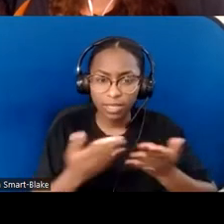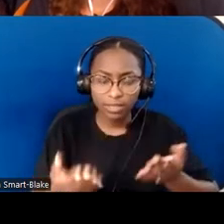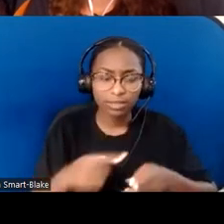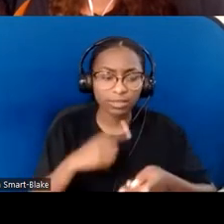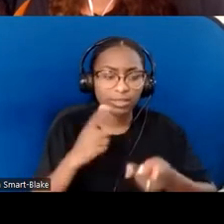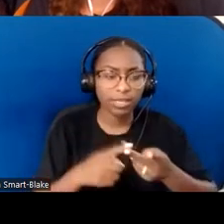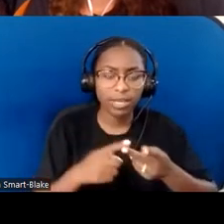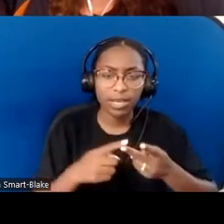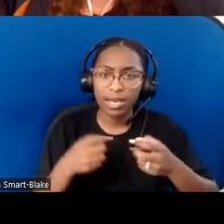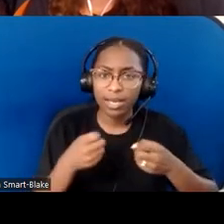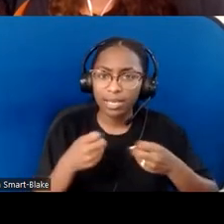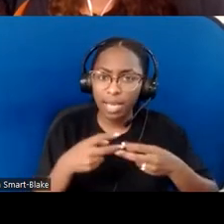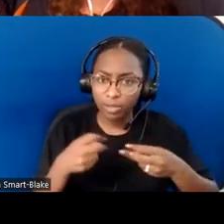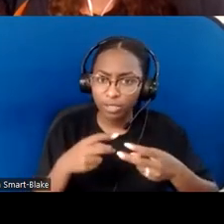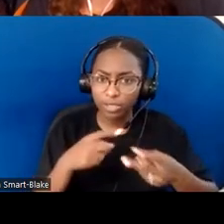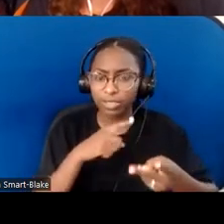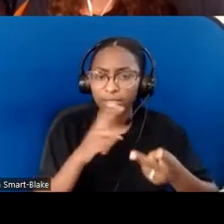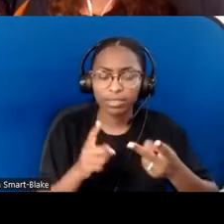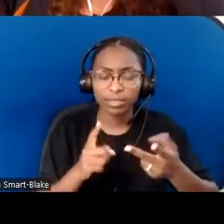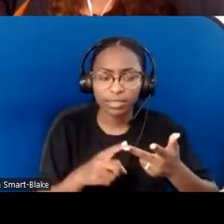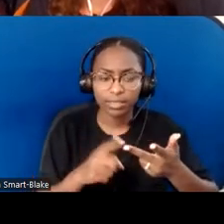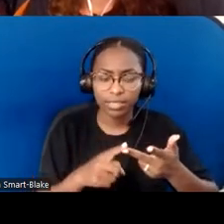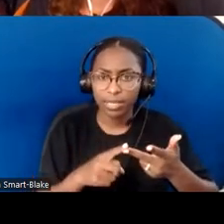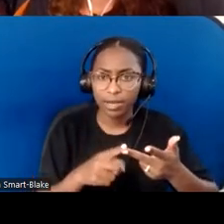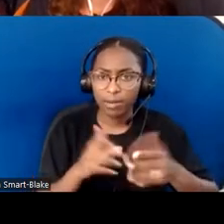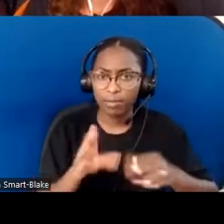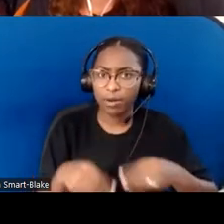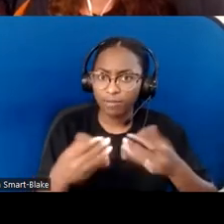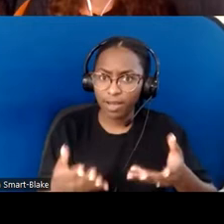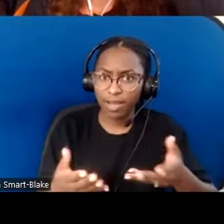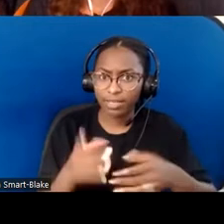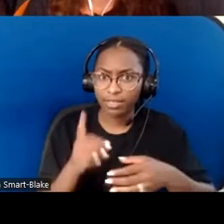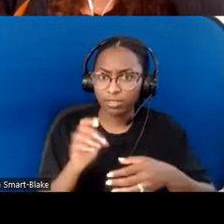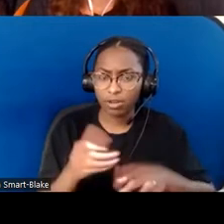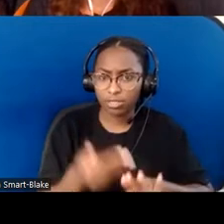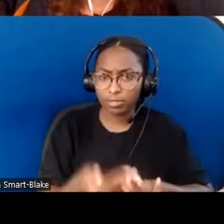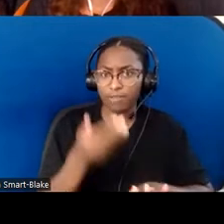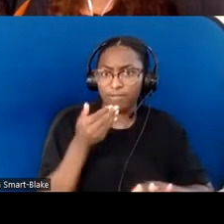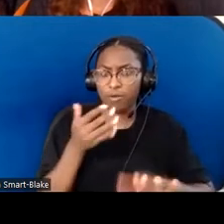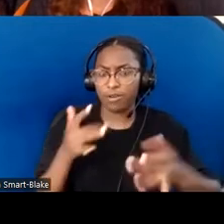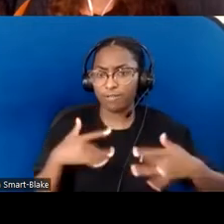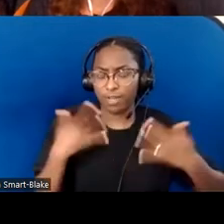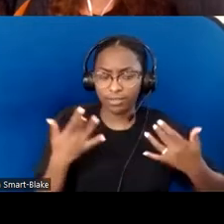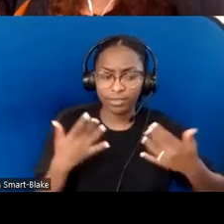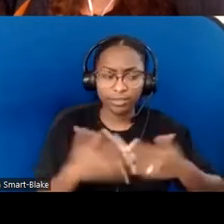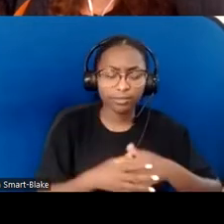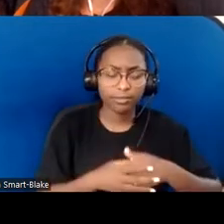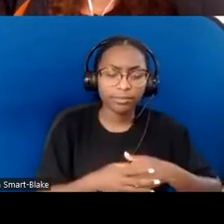to see them on their screen. ...One of the best ways— I think one other question was, "...How can we practice what we're doing here,